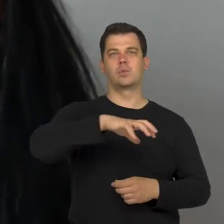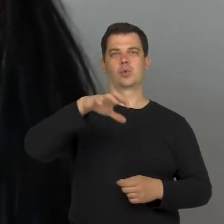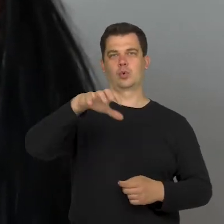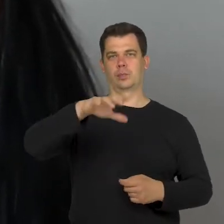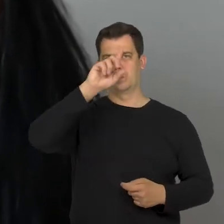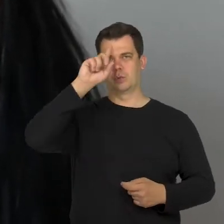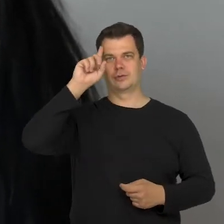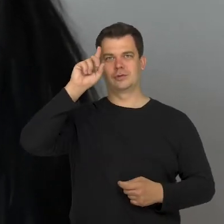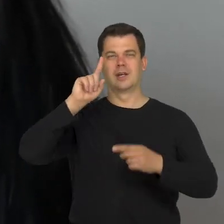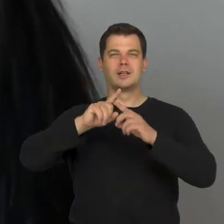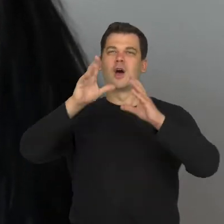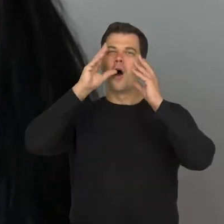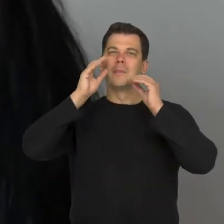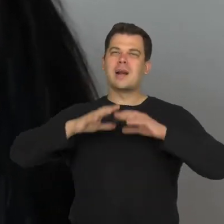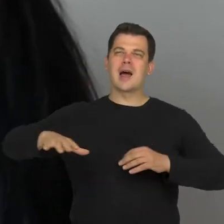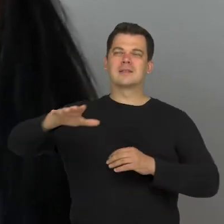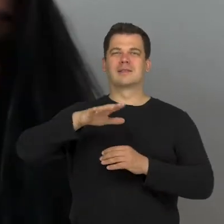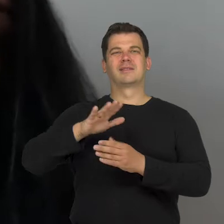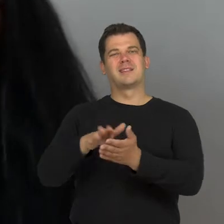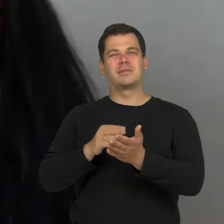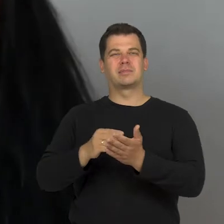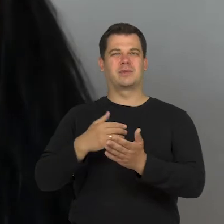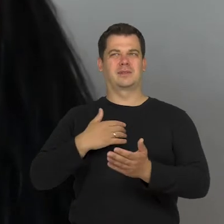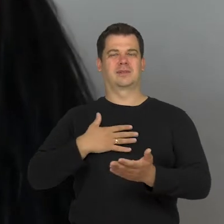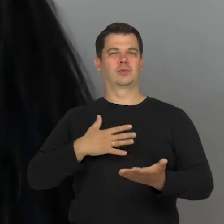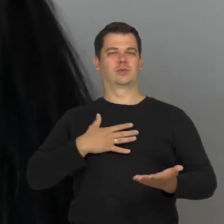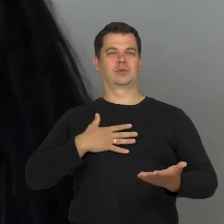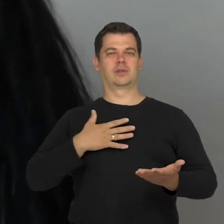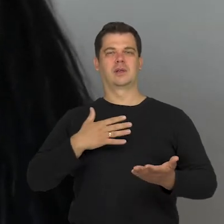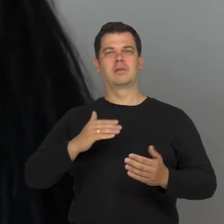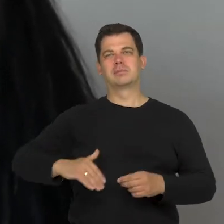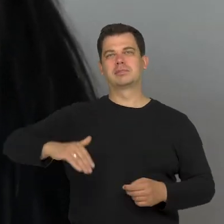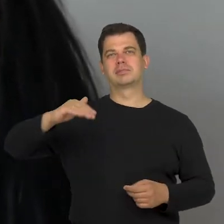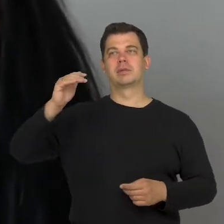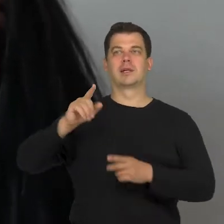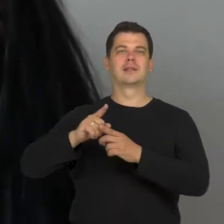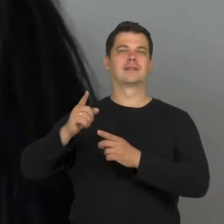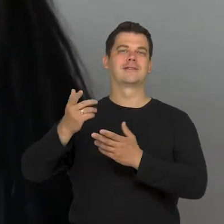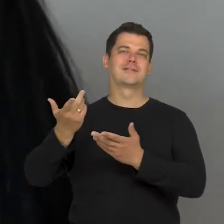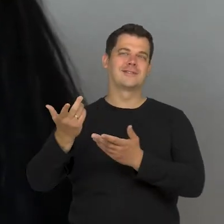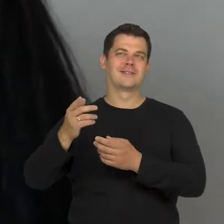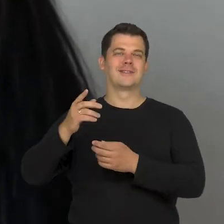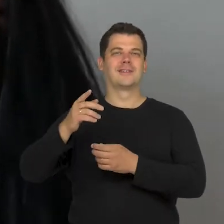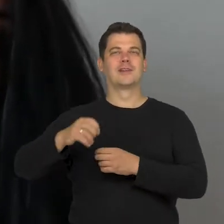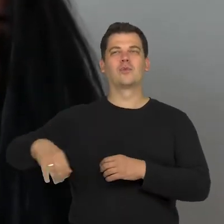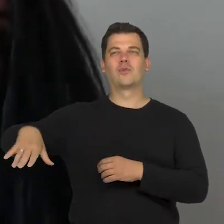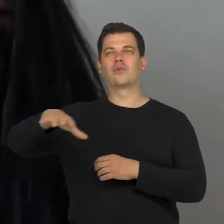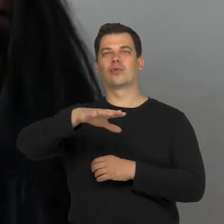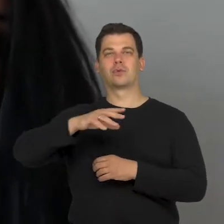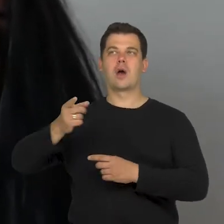of images, with which we are growing up, where some sort of narration tells us that